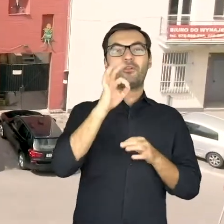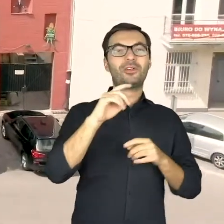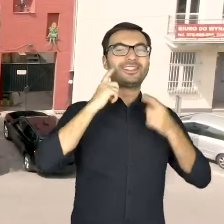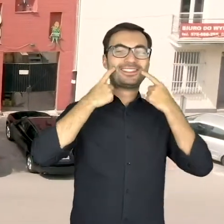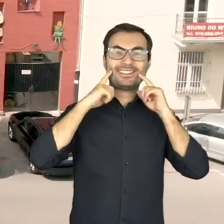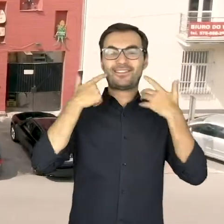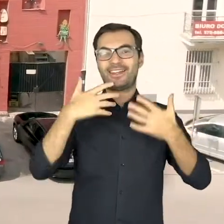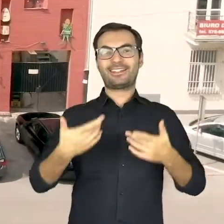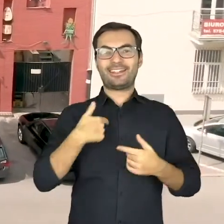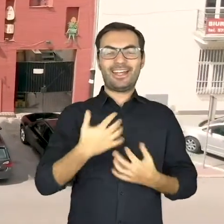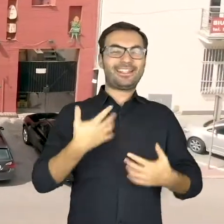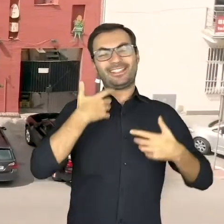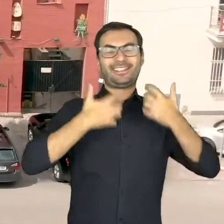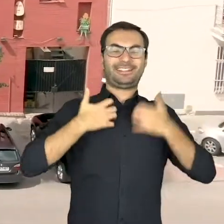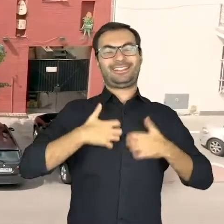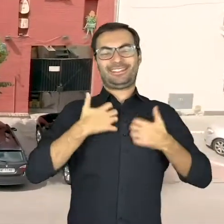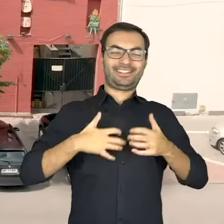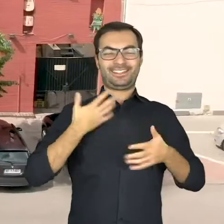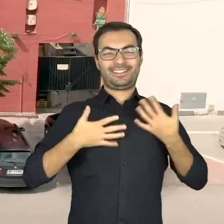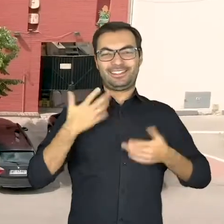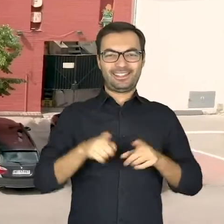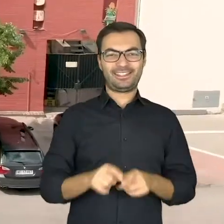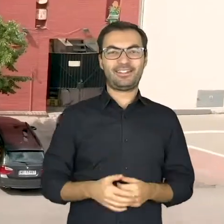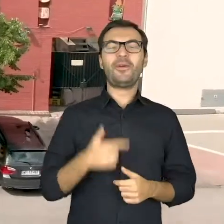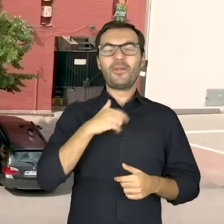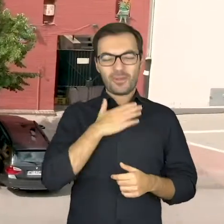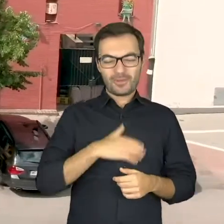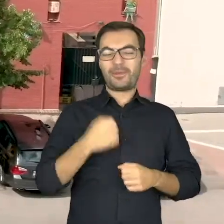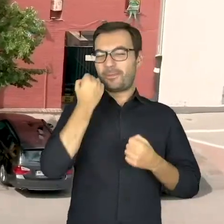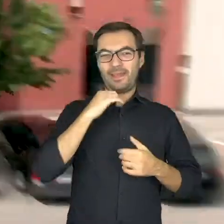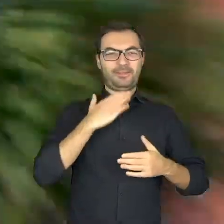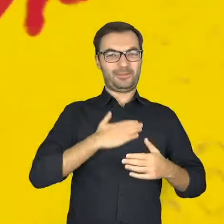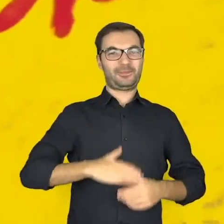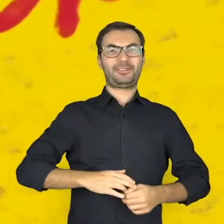Your laugh tickles me! I love it!